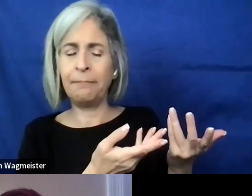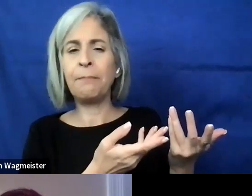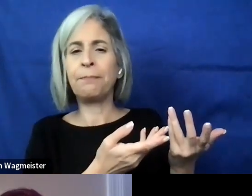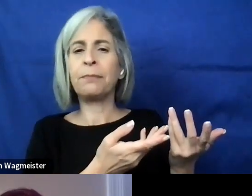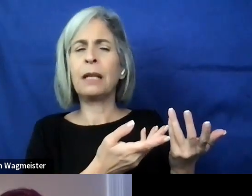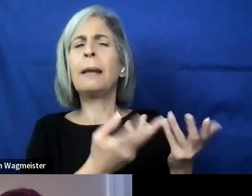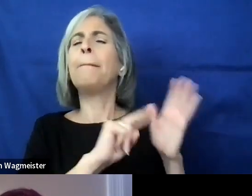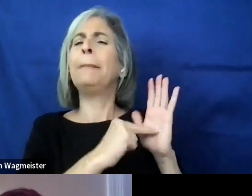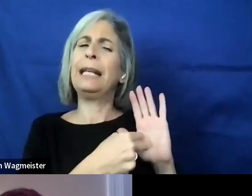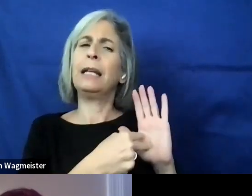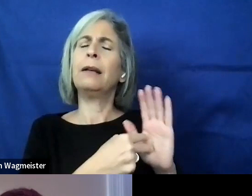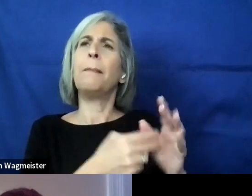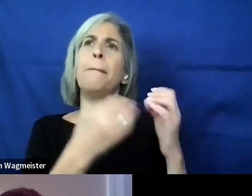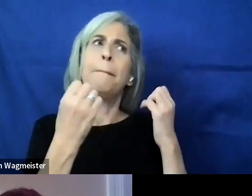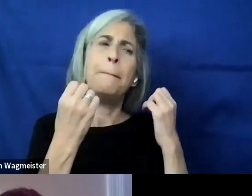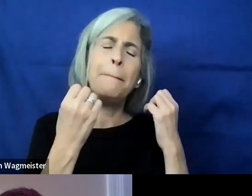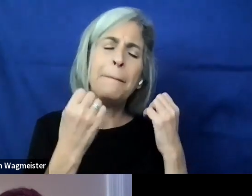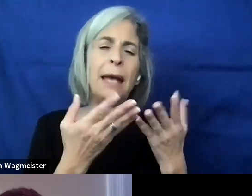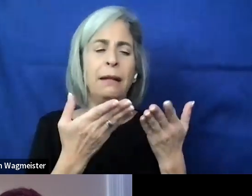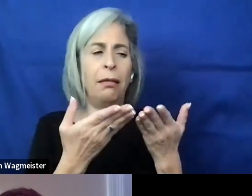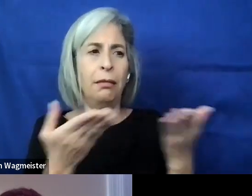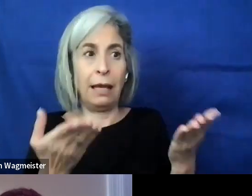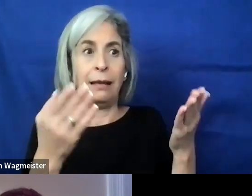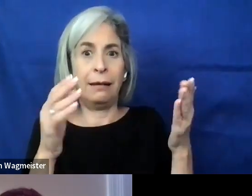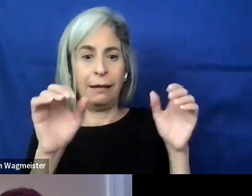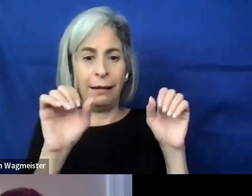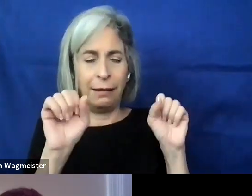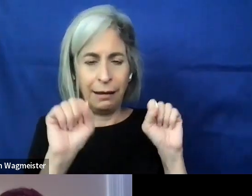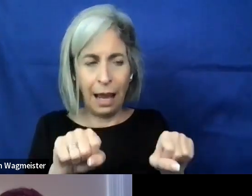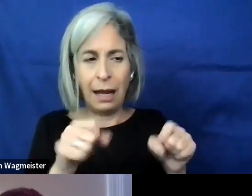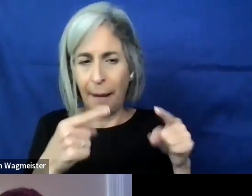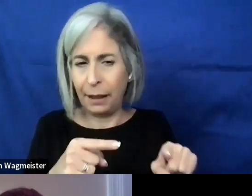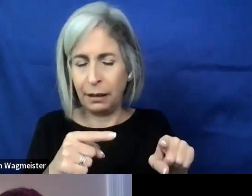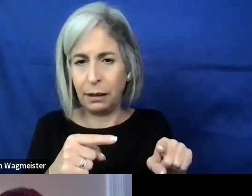I mean, there are so many things that can be done, but at least a very high level, I